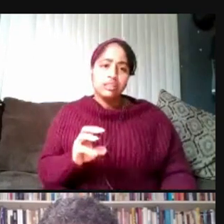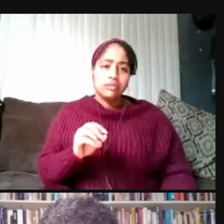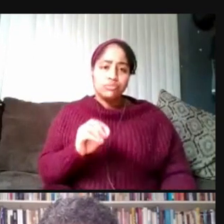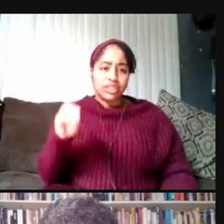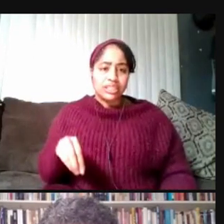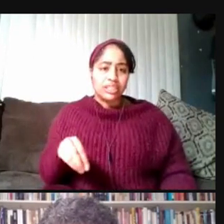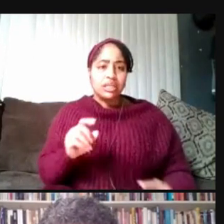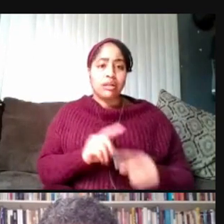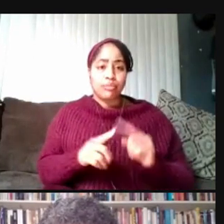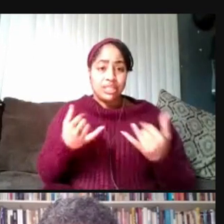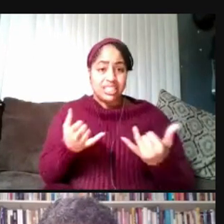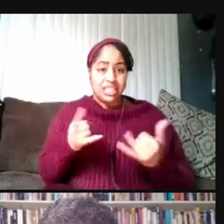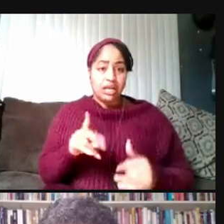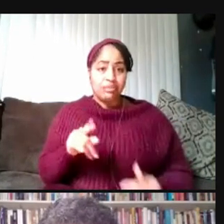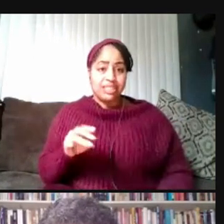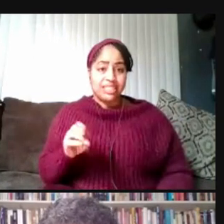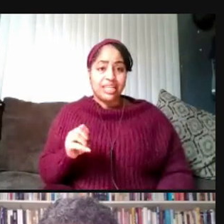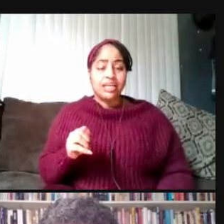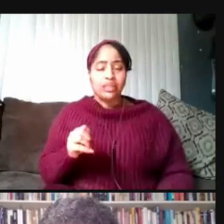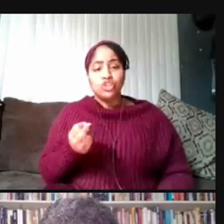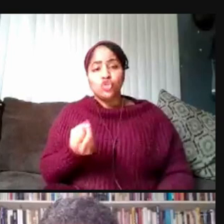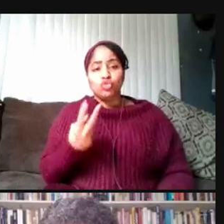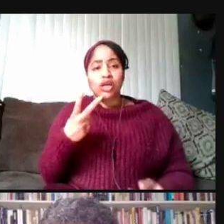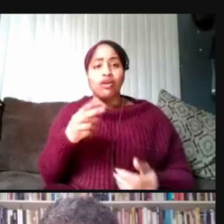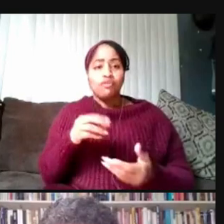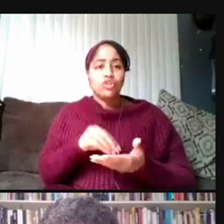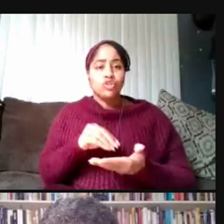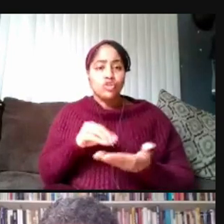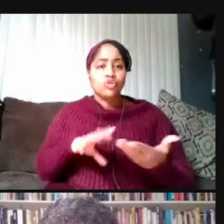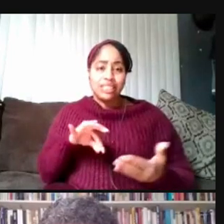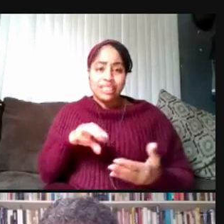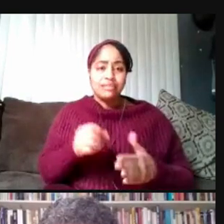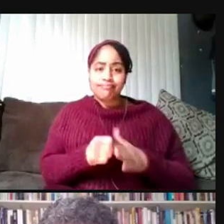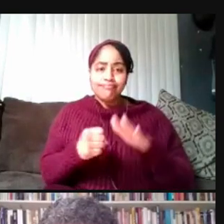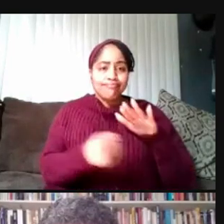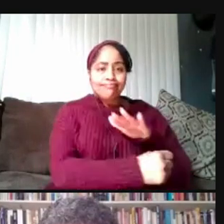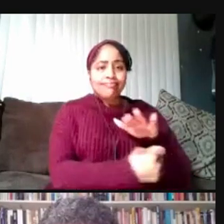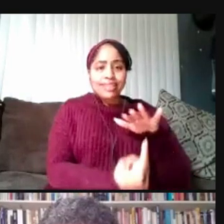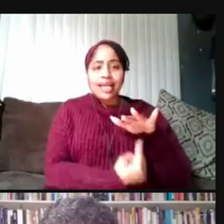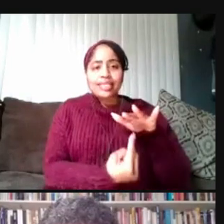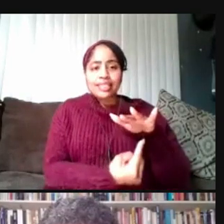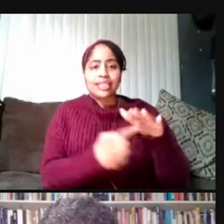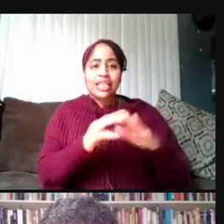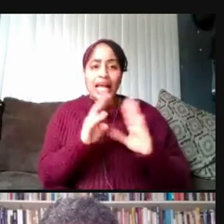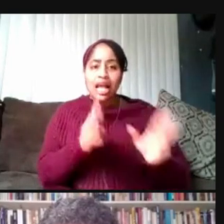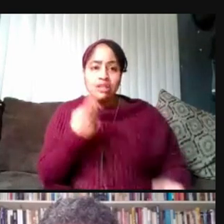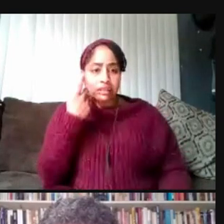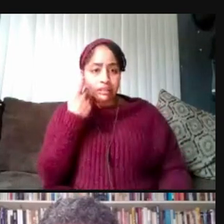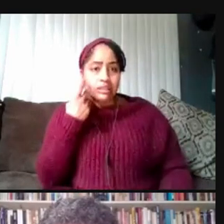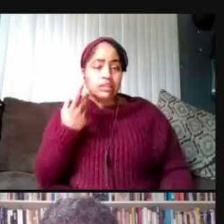that 12 students did move into quarantine and isolation housing. So I think that that it's a good reminder